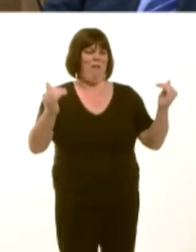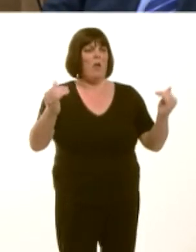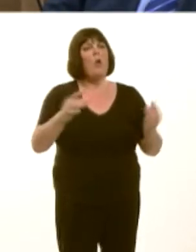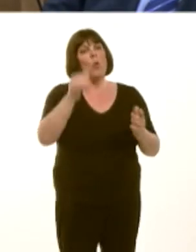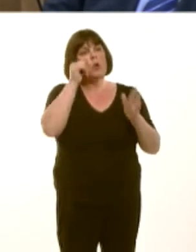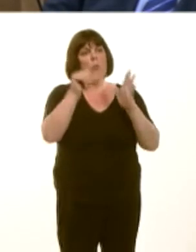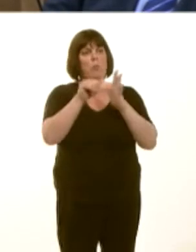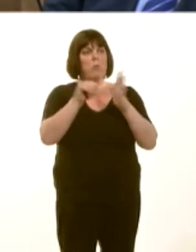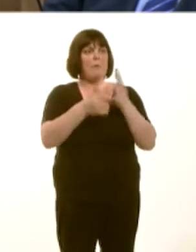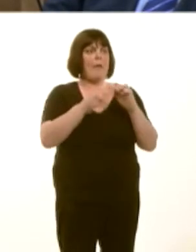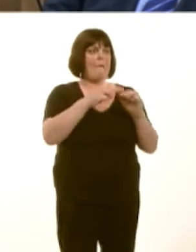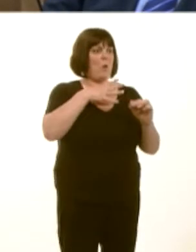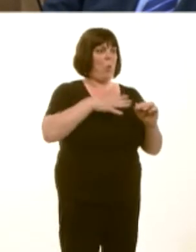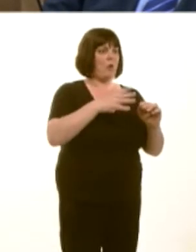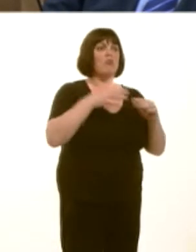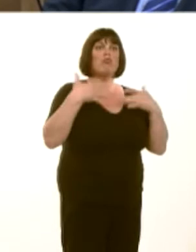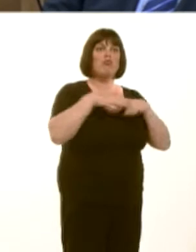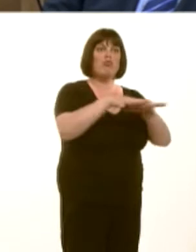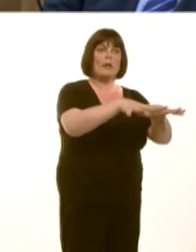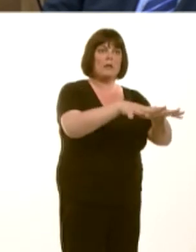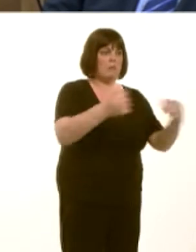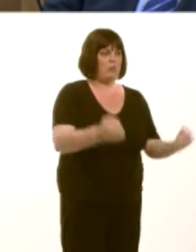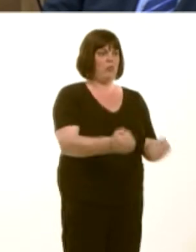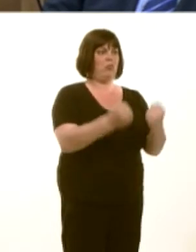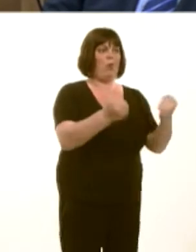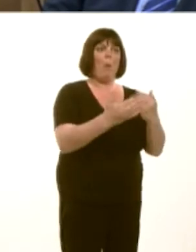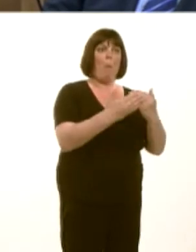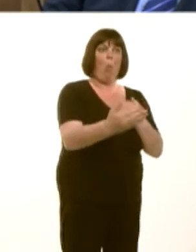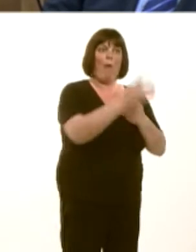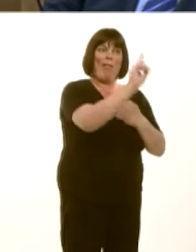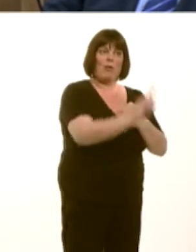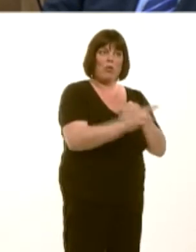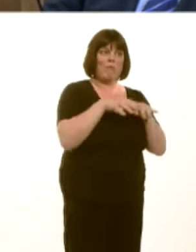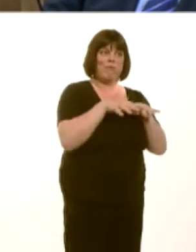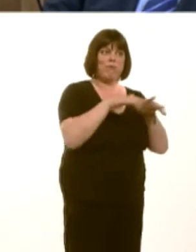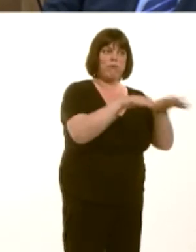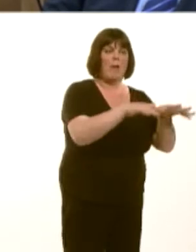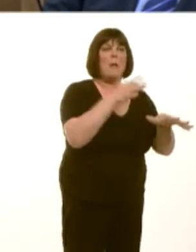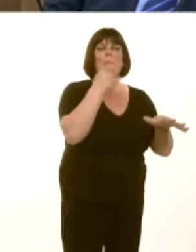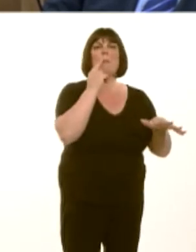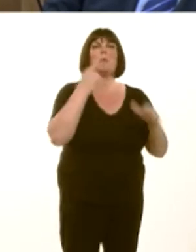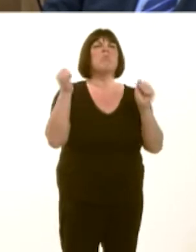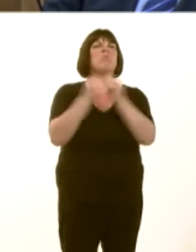to strengthen the grid, there are, inevitably, people who will object to the size of the pylons.